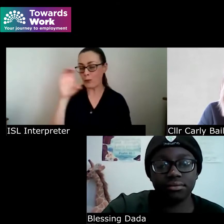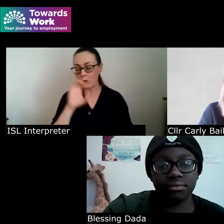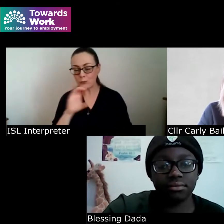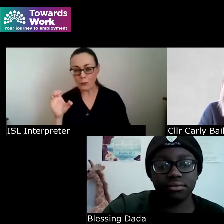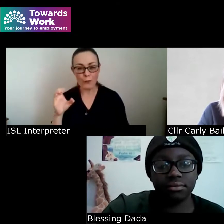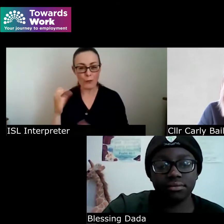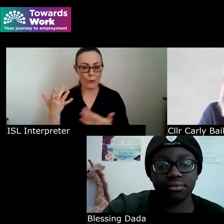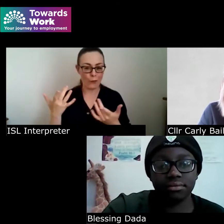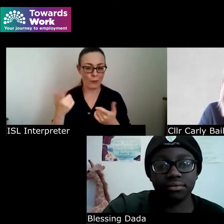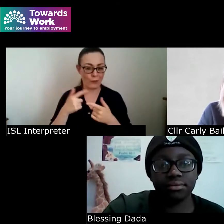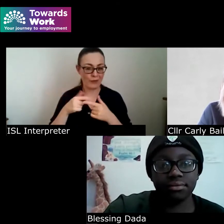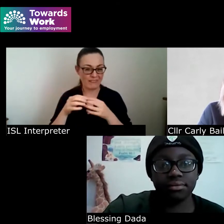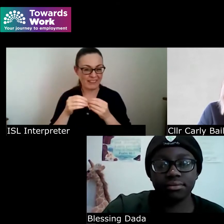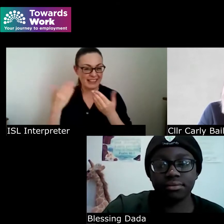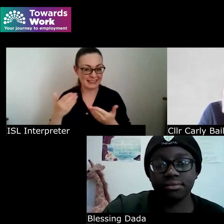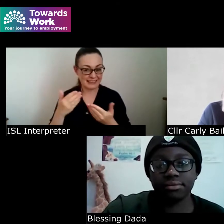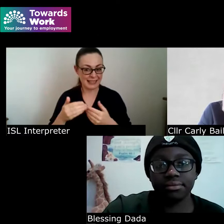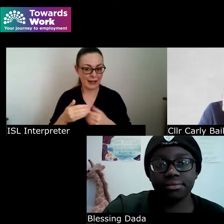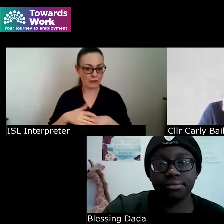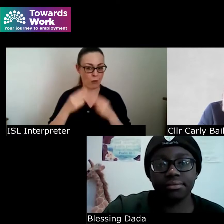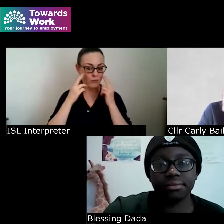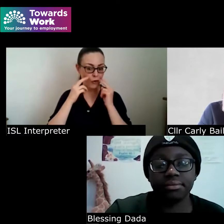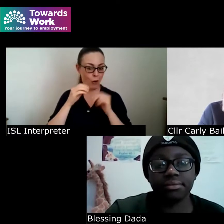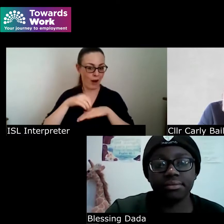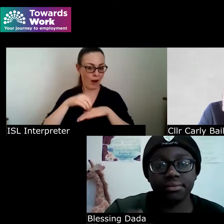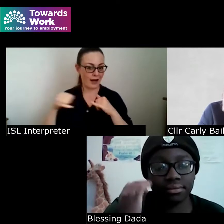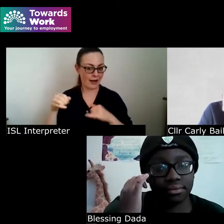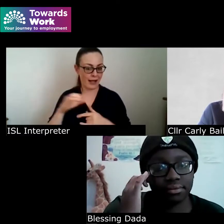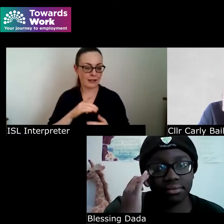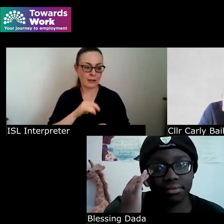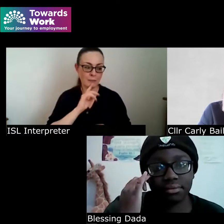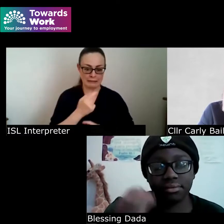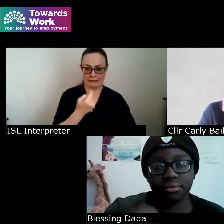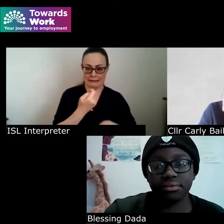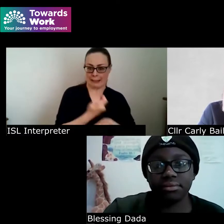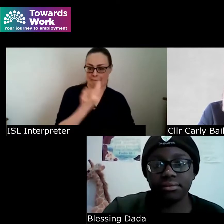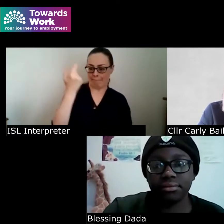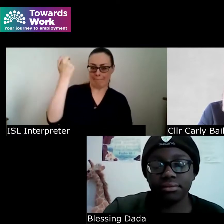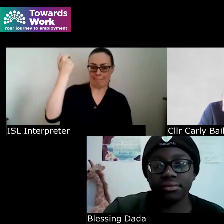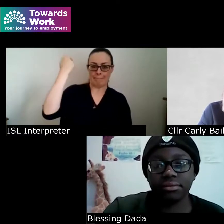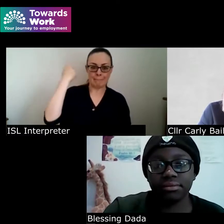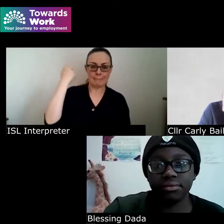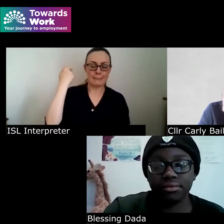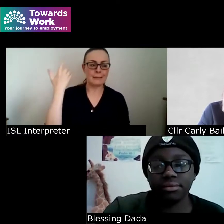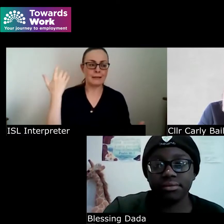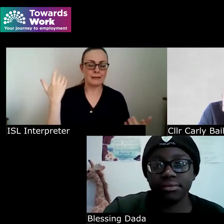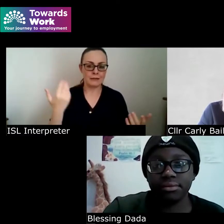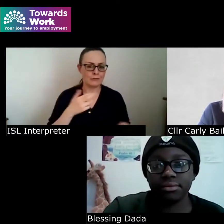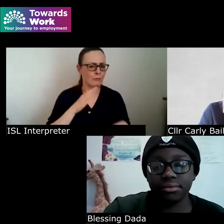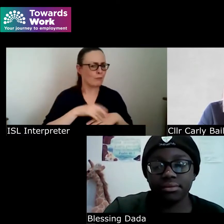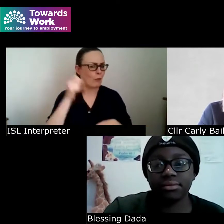all this sort of interaction but back at that time it was it was more difficult so I found